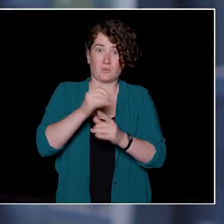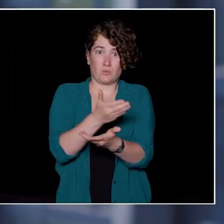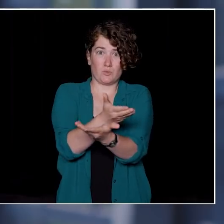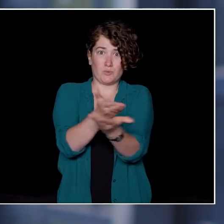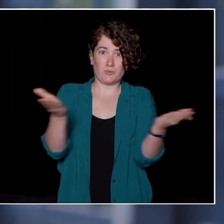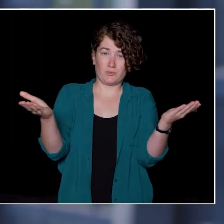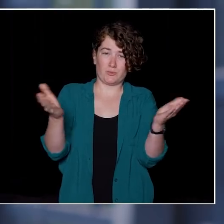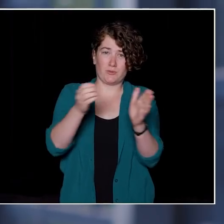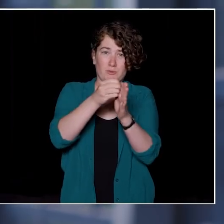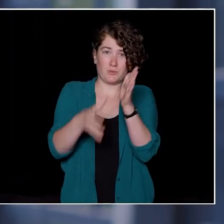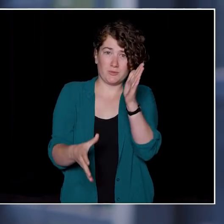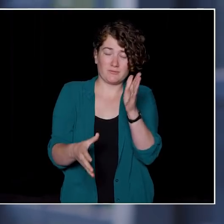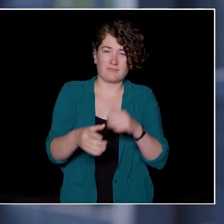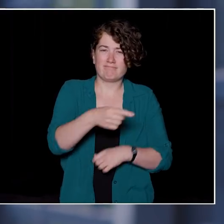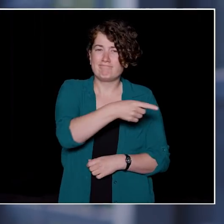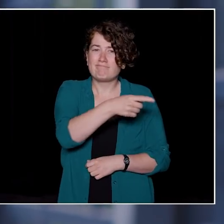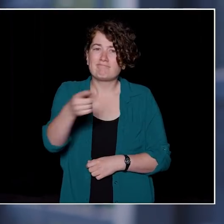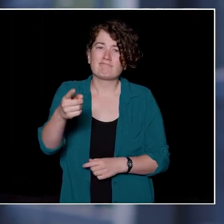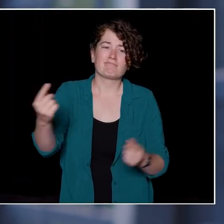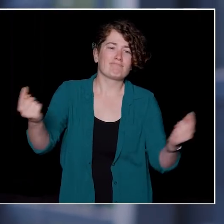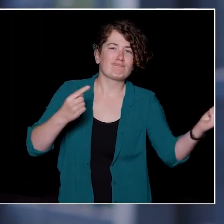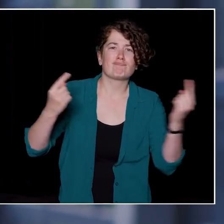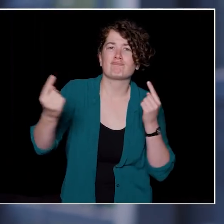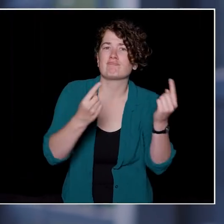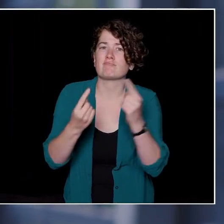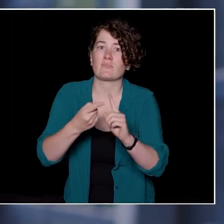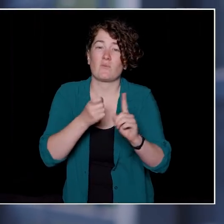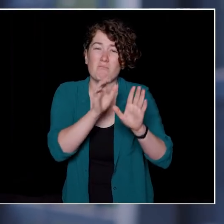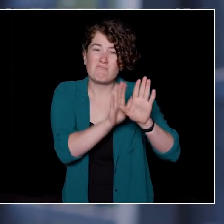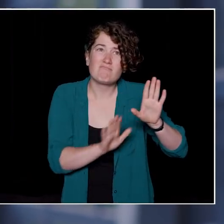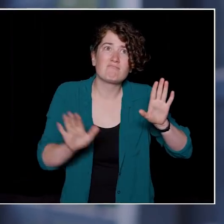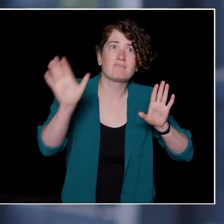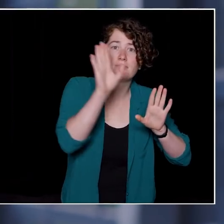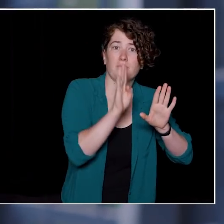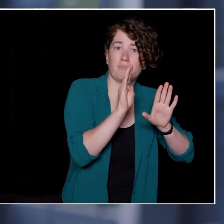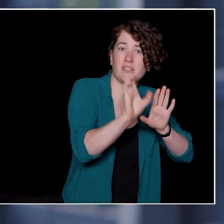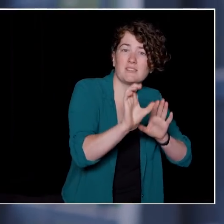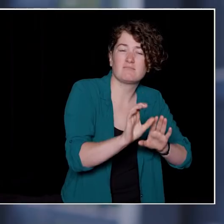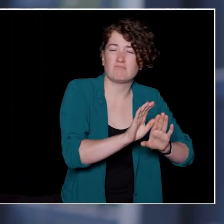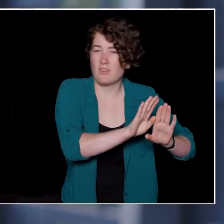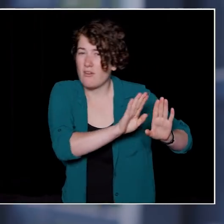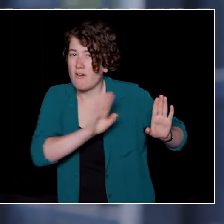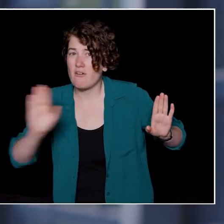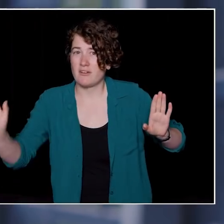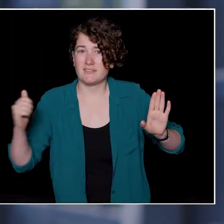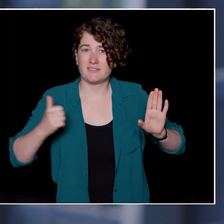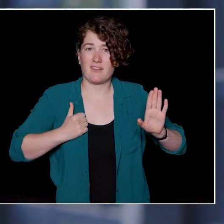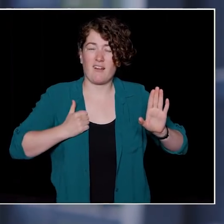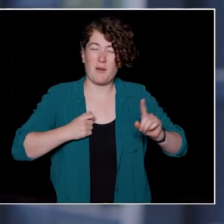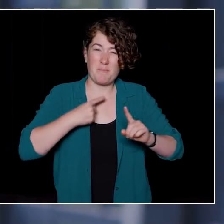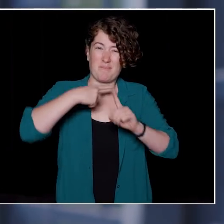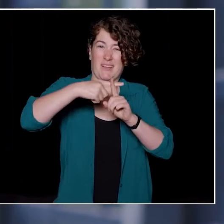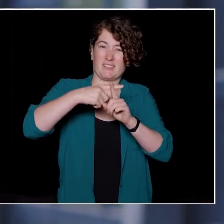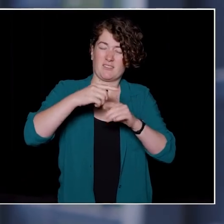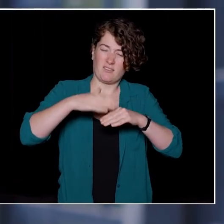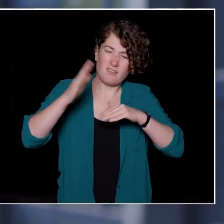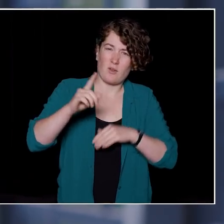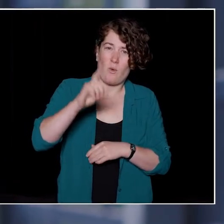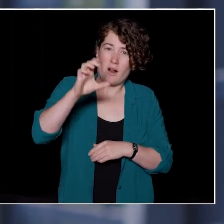You have come to UBC from every part of British Columbia, every province in Canada and from over a hundred different countries